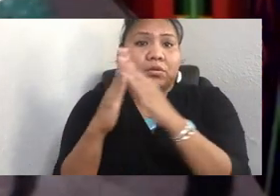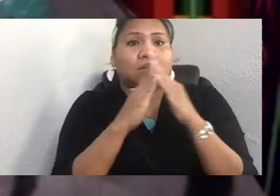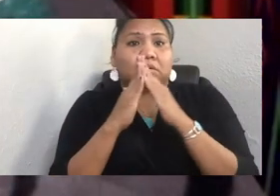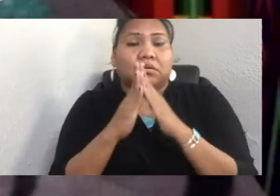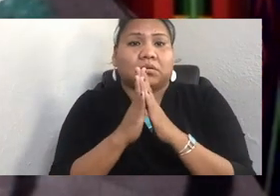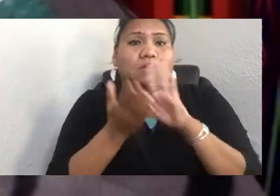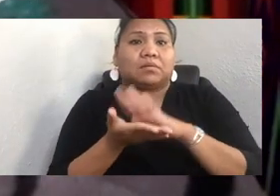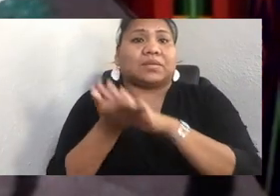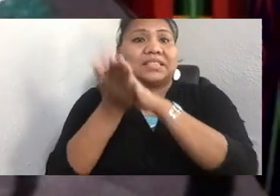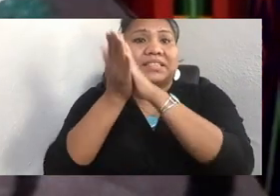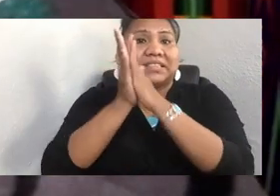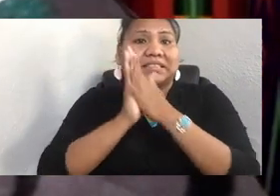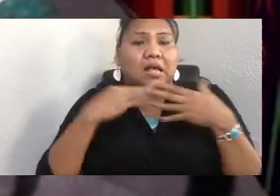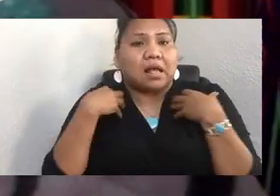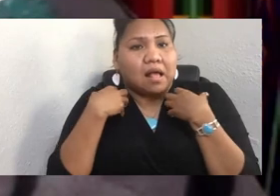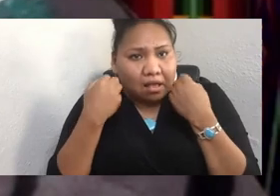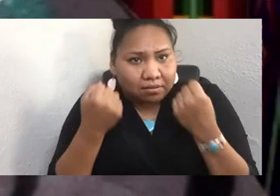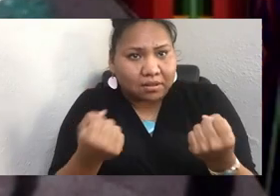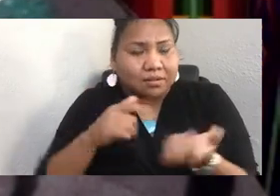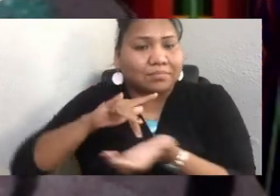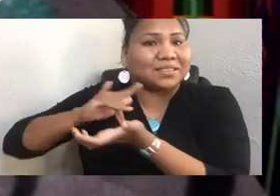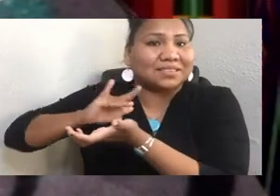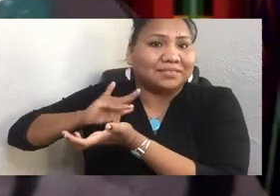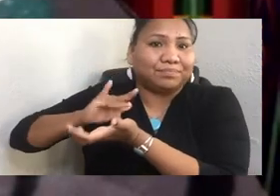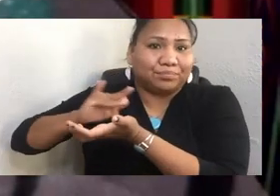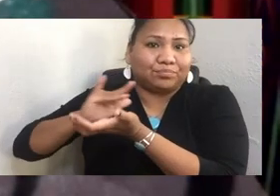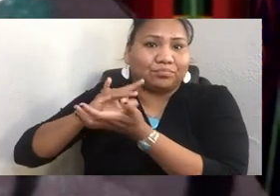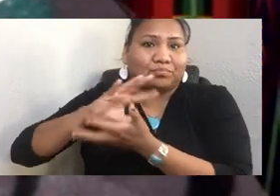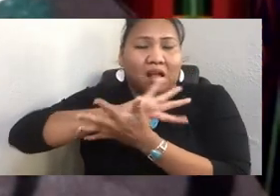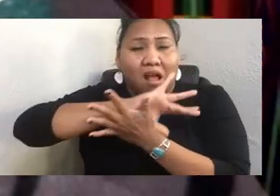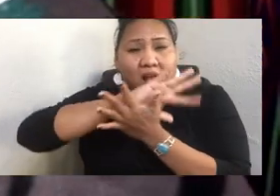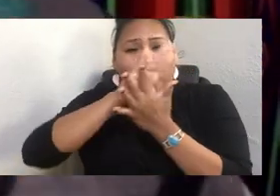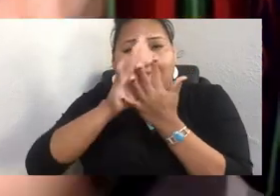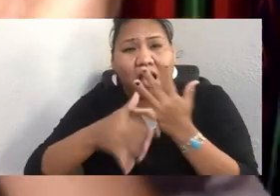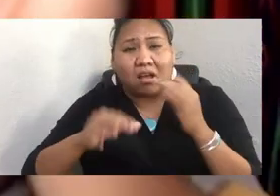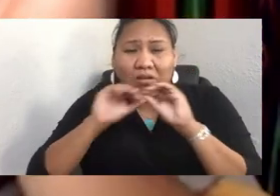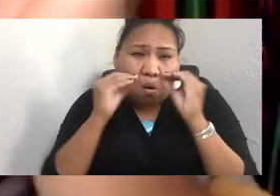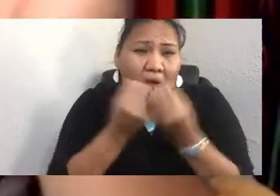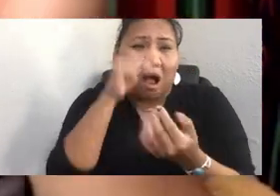had a small part in putting together today's event. And so we raise our hands to them,